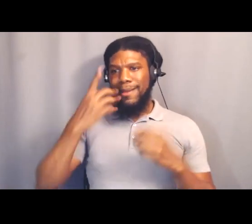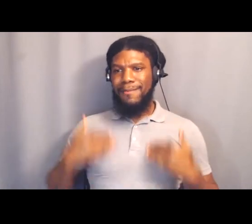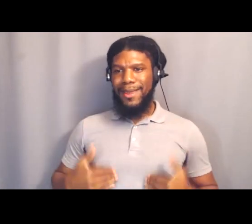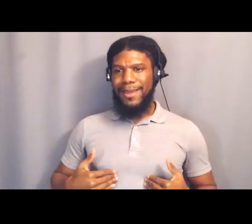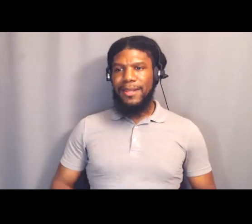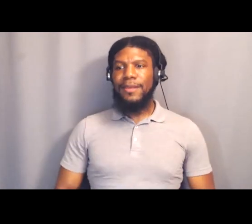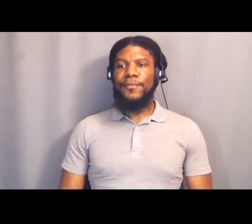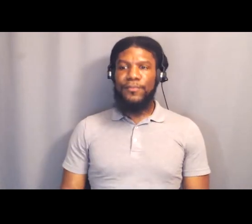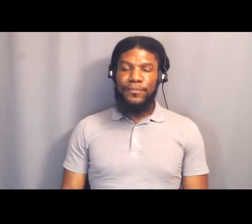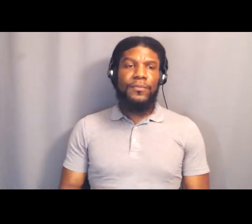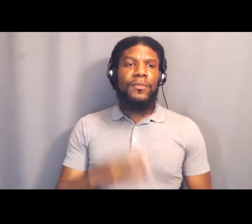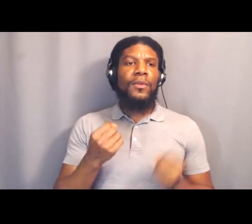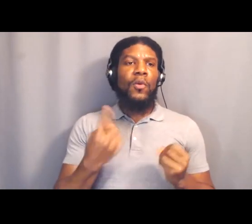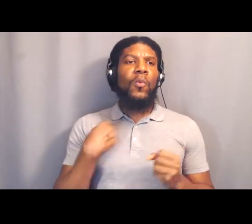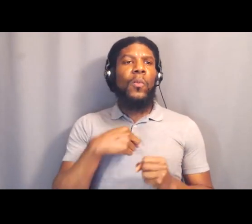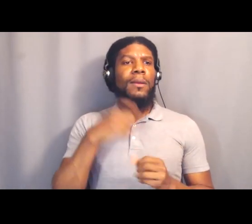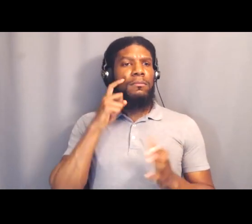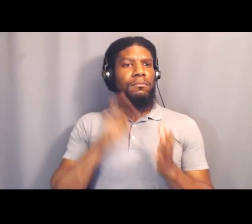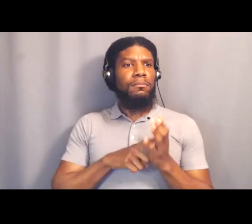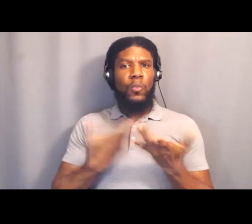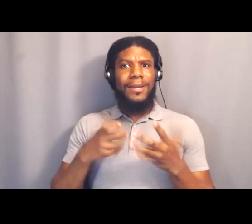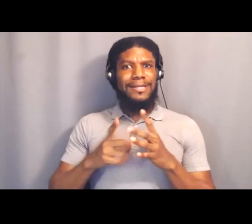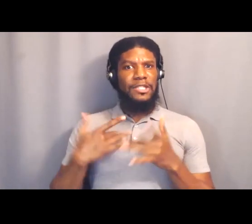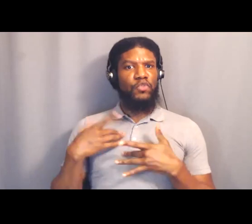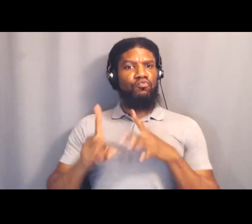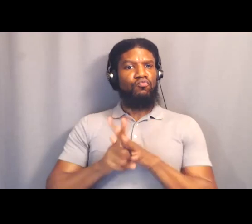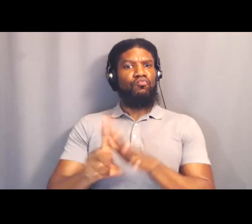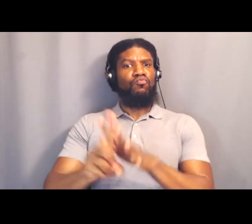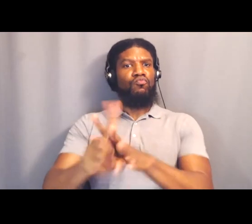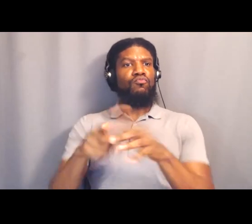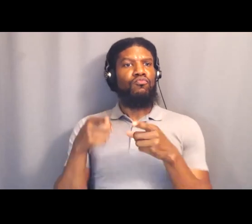is police are much, much more brutal against Black people